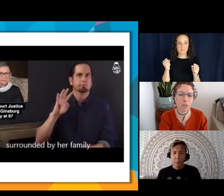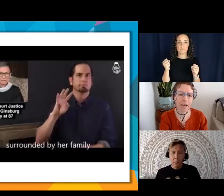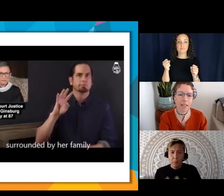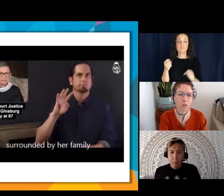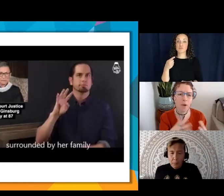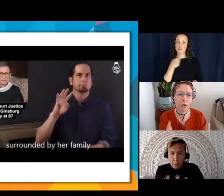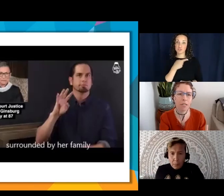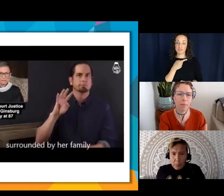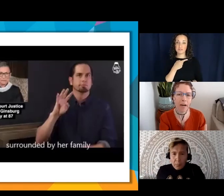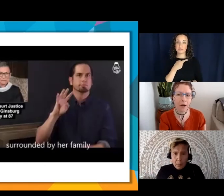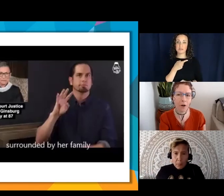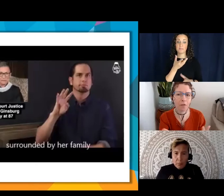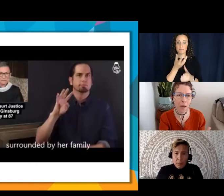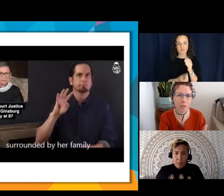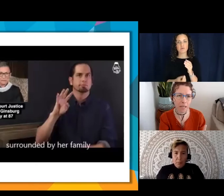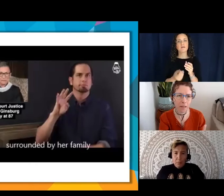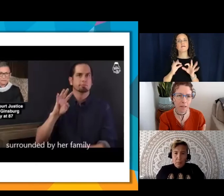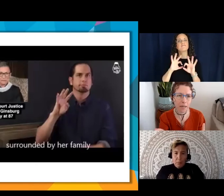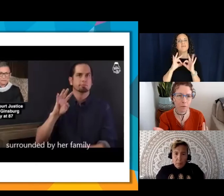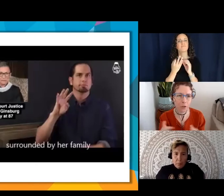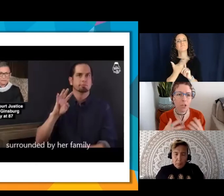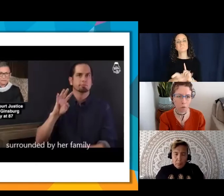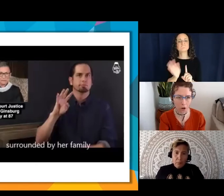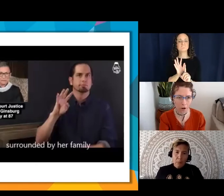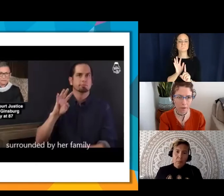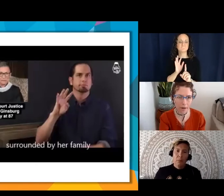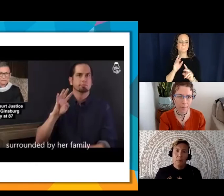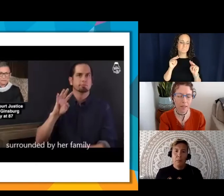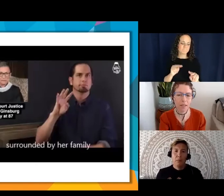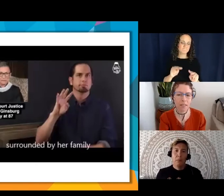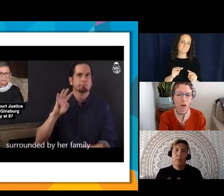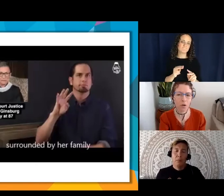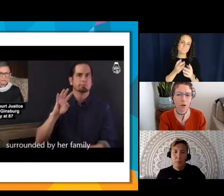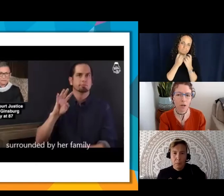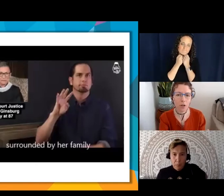passed away surrounded by her family kind of looking over her’. So you're going to